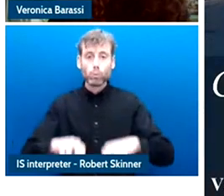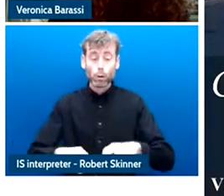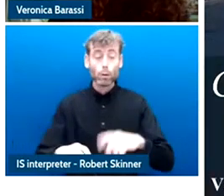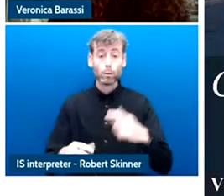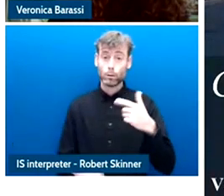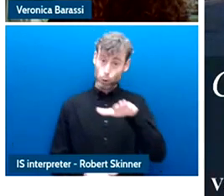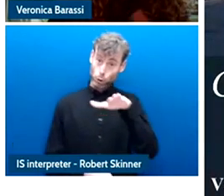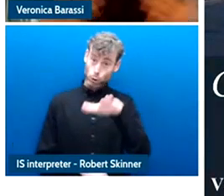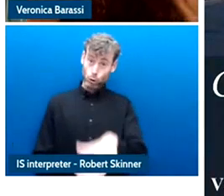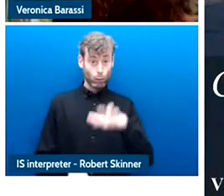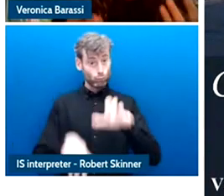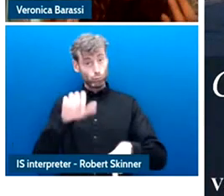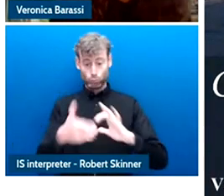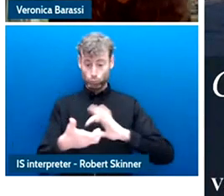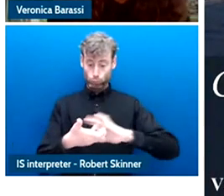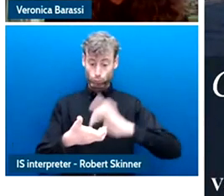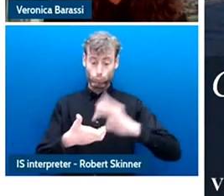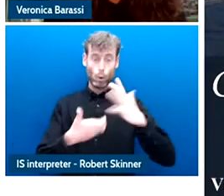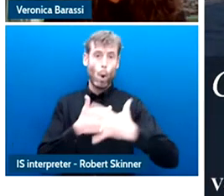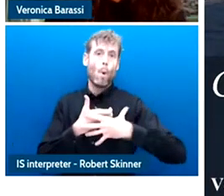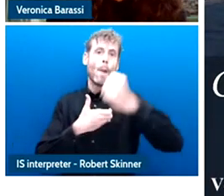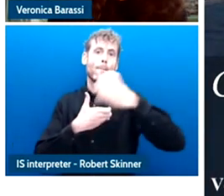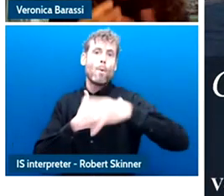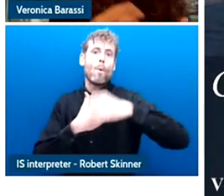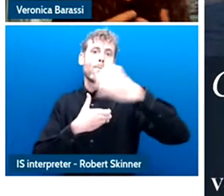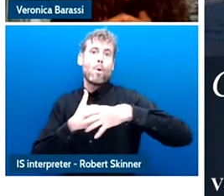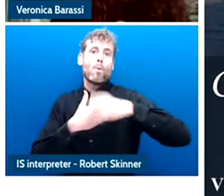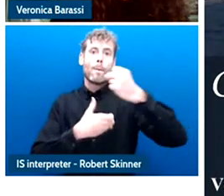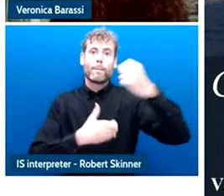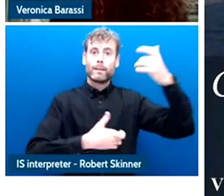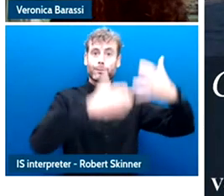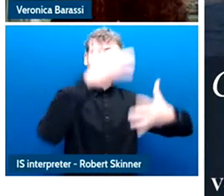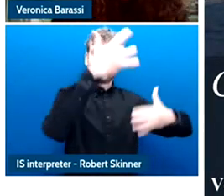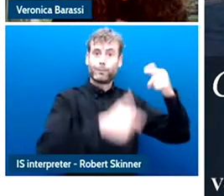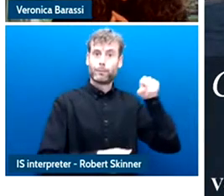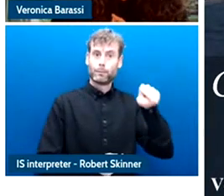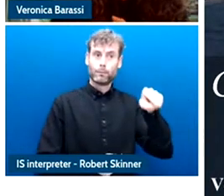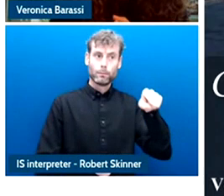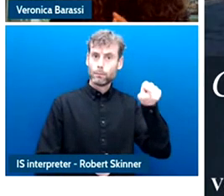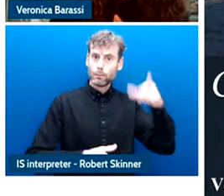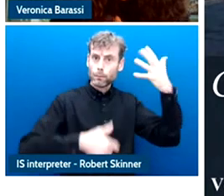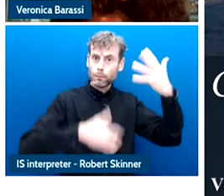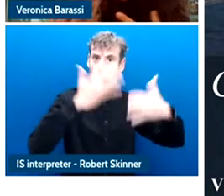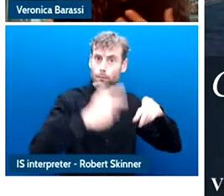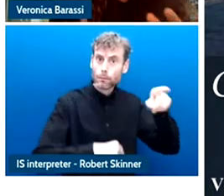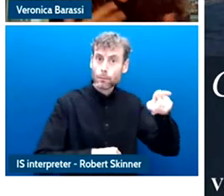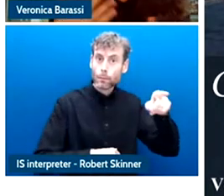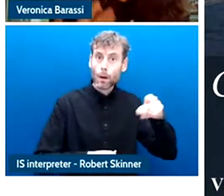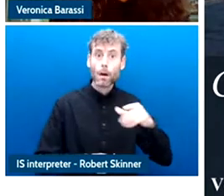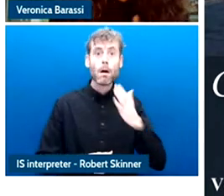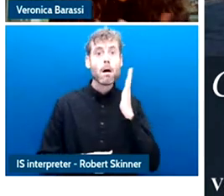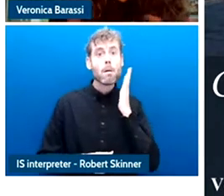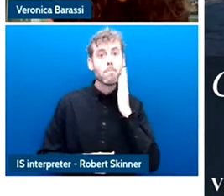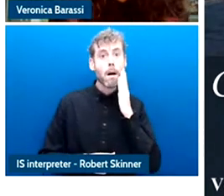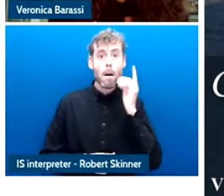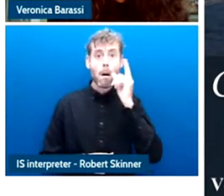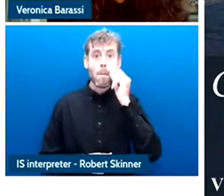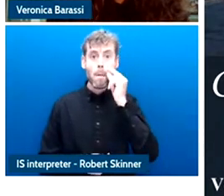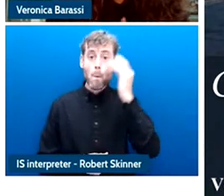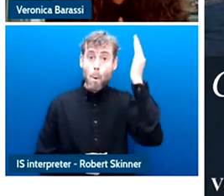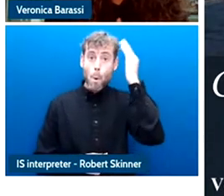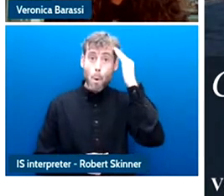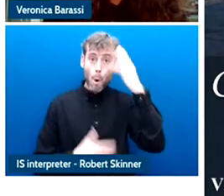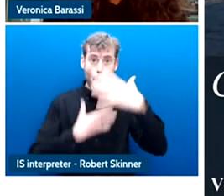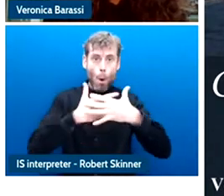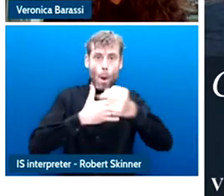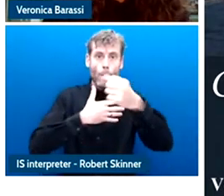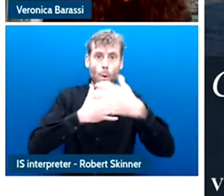what is the political economy of this data and how are parents reacting to the